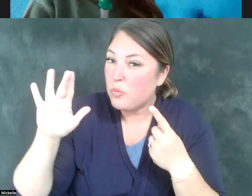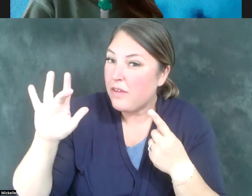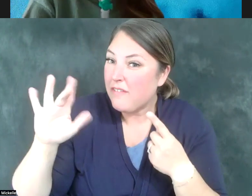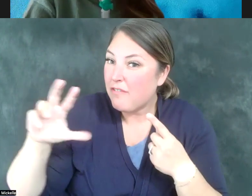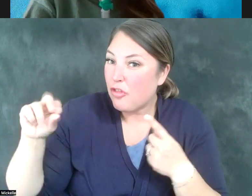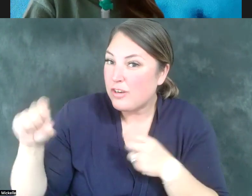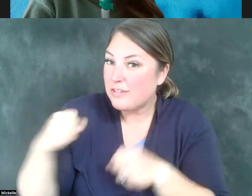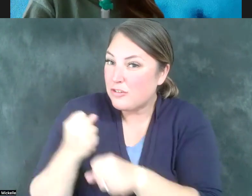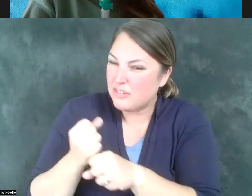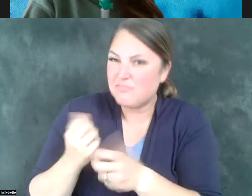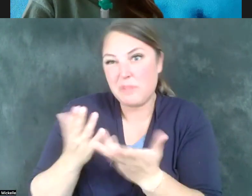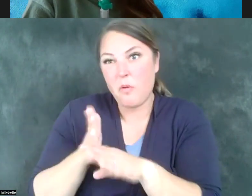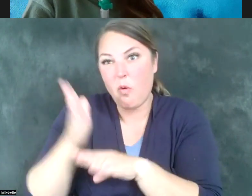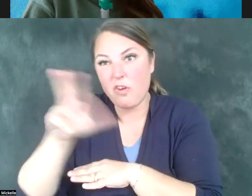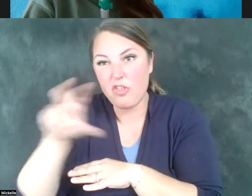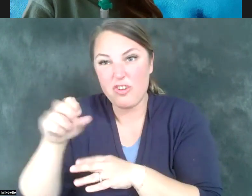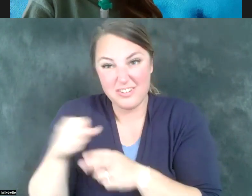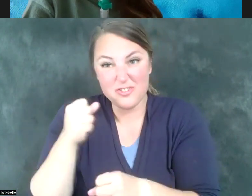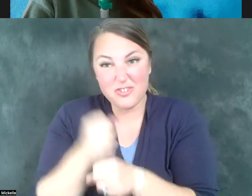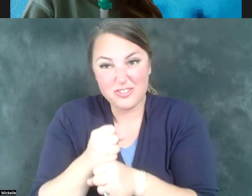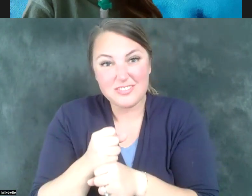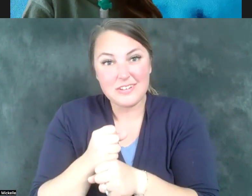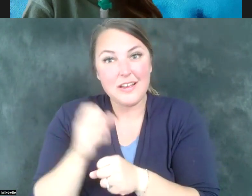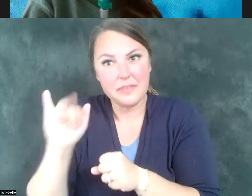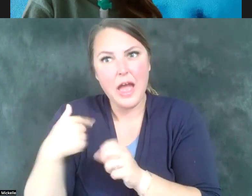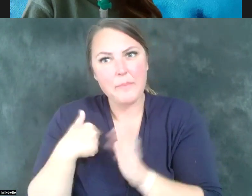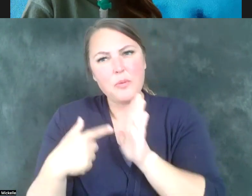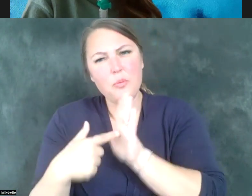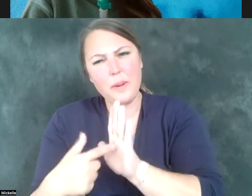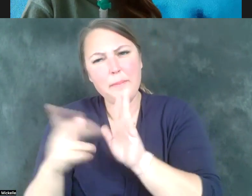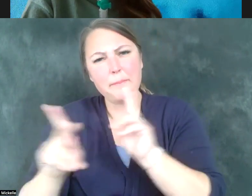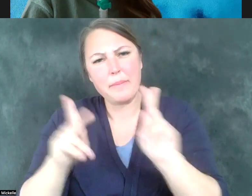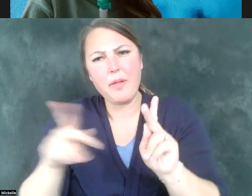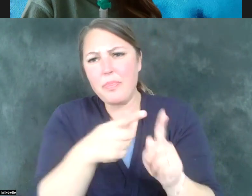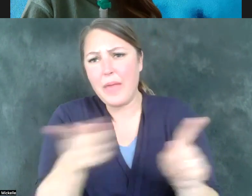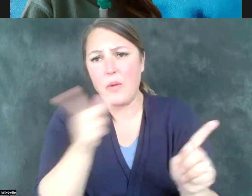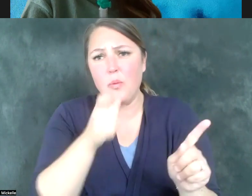probably over 30 years, has been representing folks who have had denied life and health and disability claims.